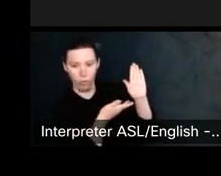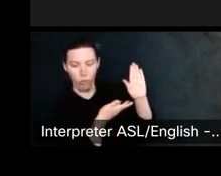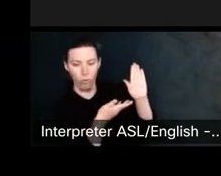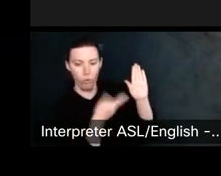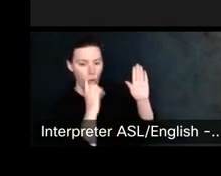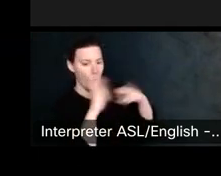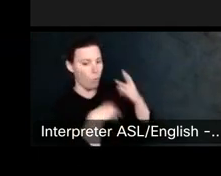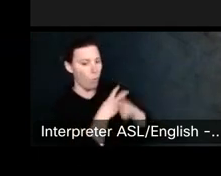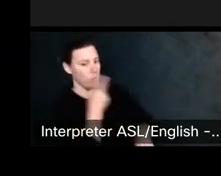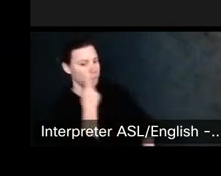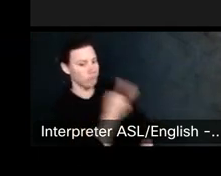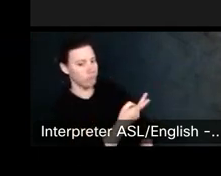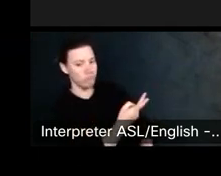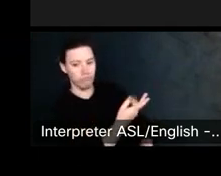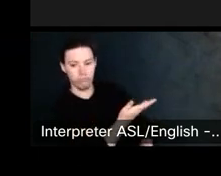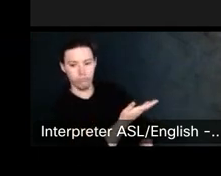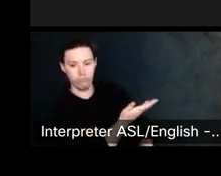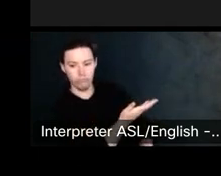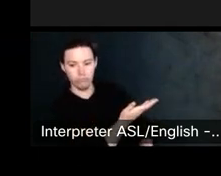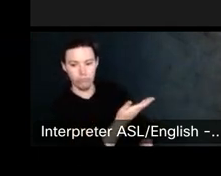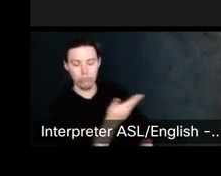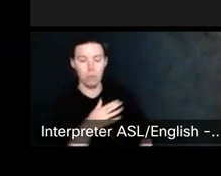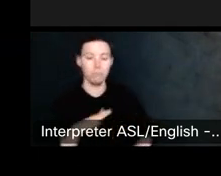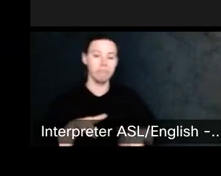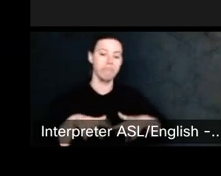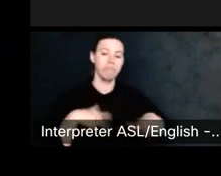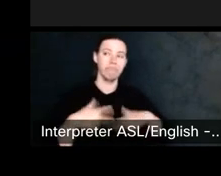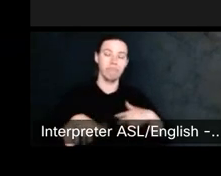And when people are walking down the street, and they see some cool piece of artwork, and they want to take a.